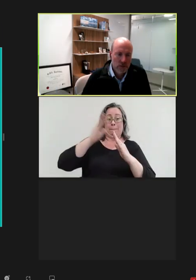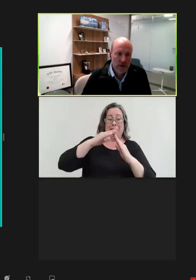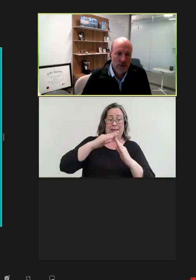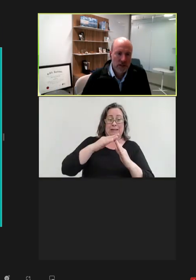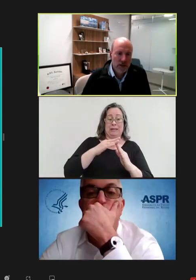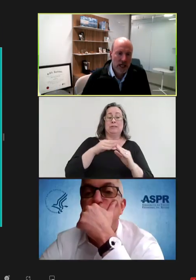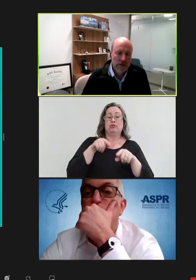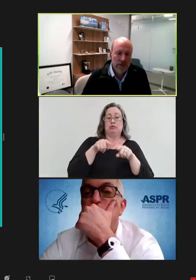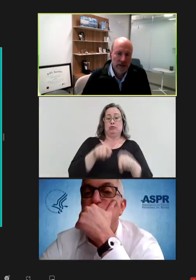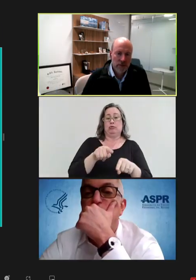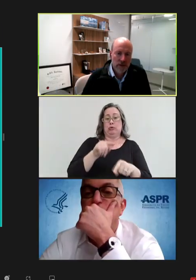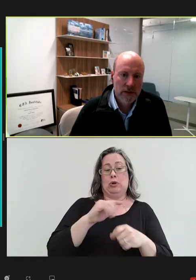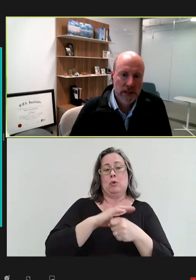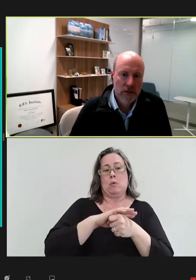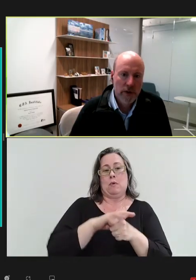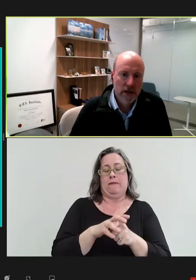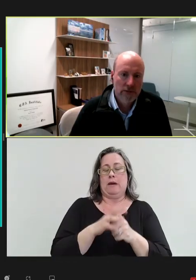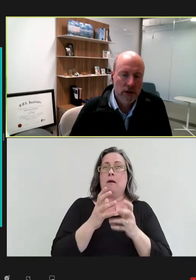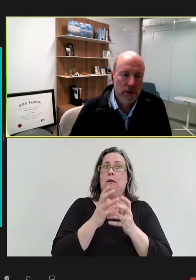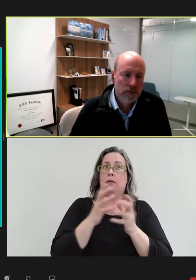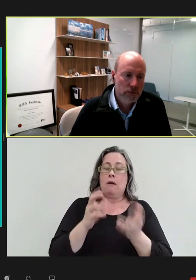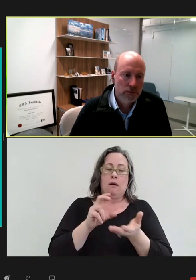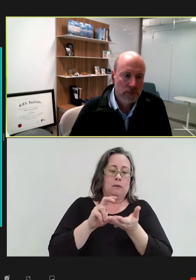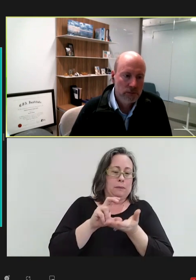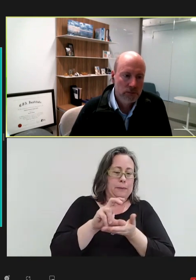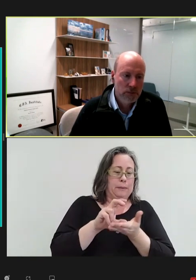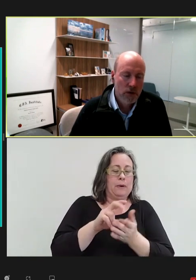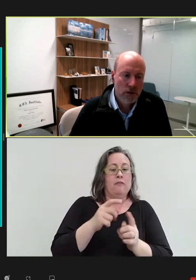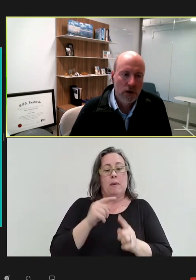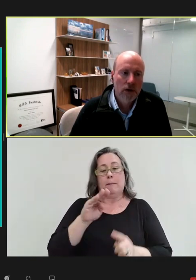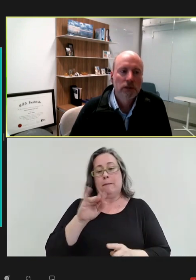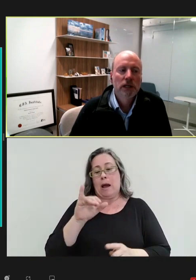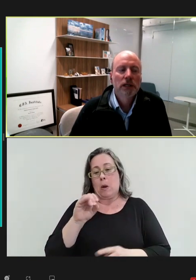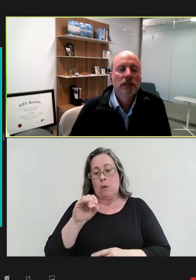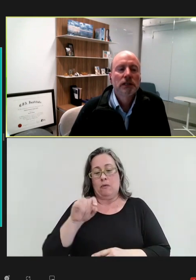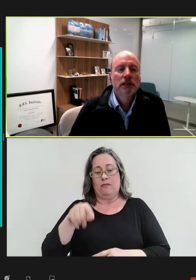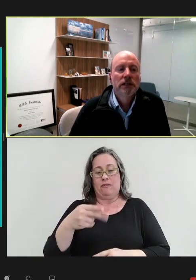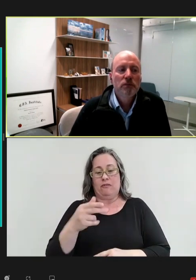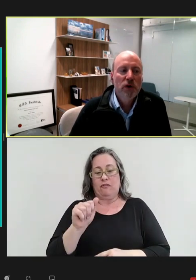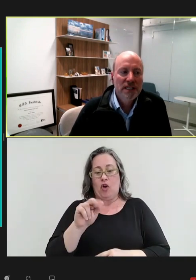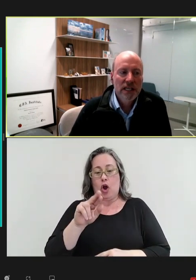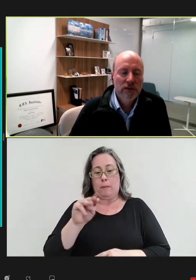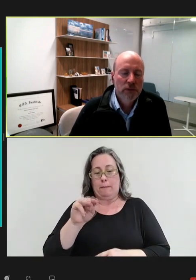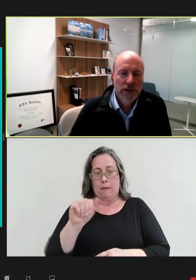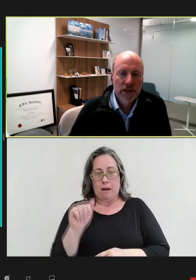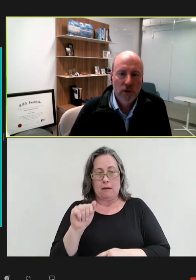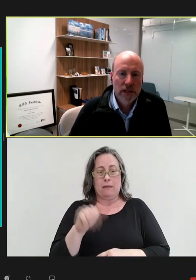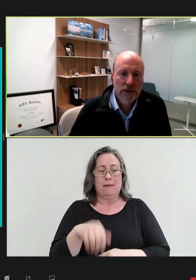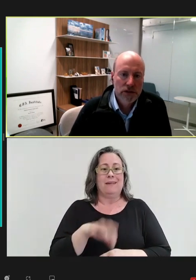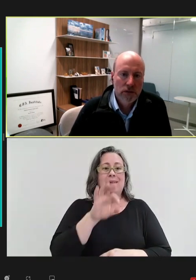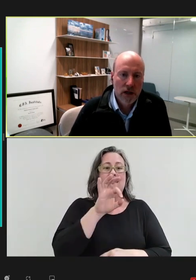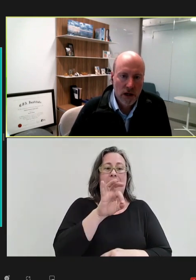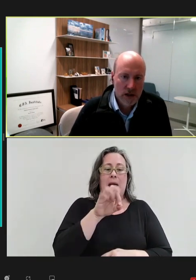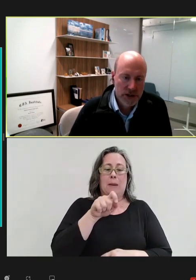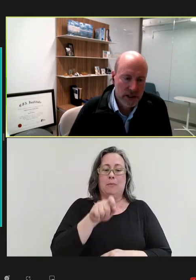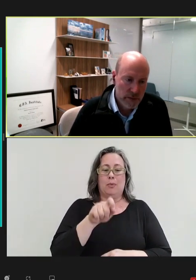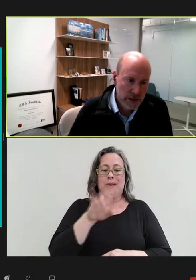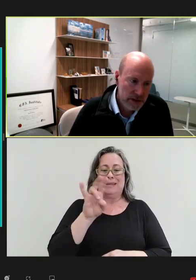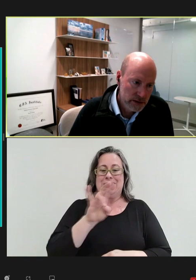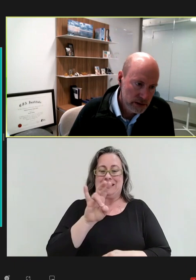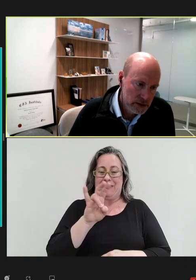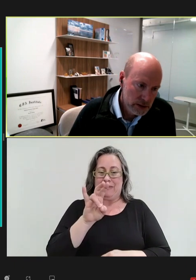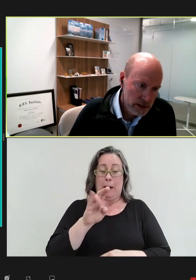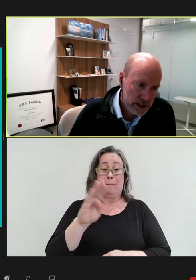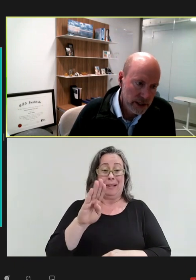where there was a lot of investment in biopharma overall. 9.7 billion went to oncology companies